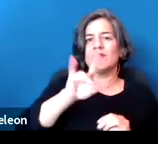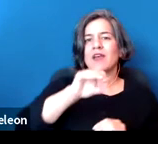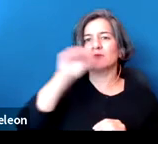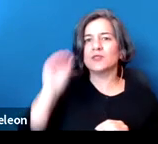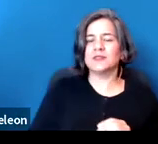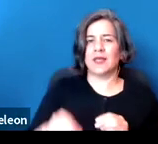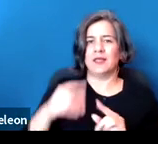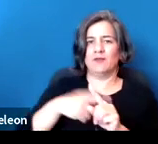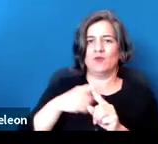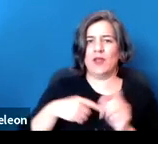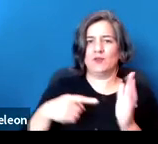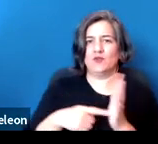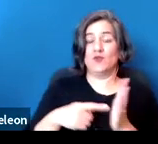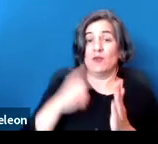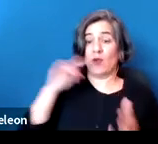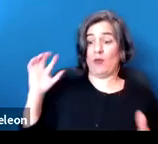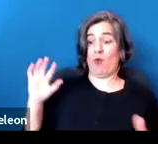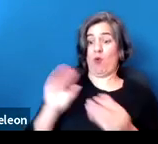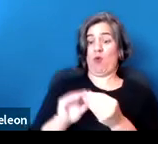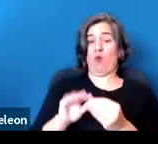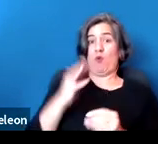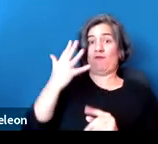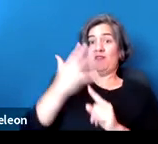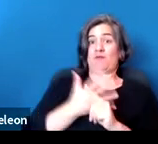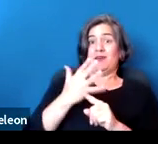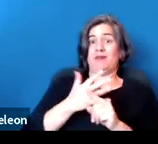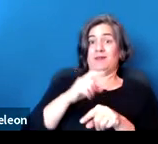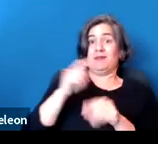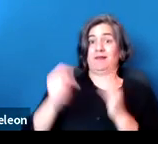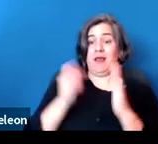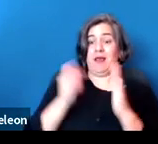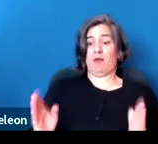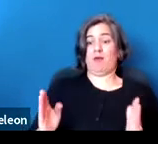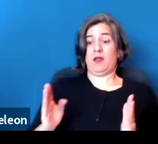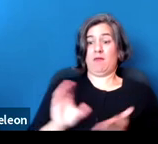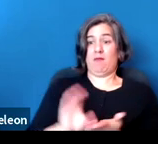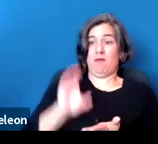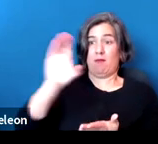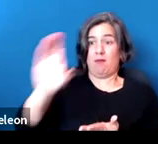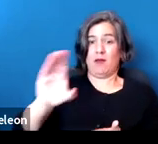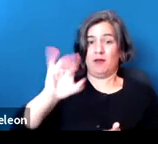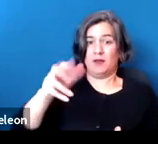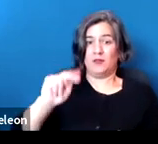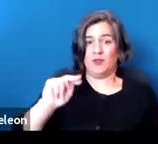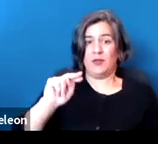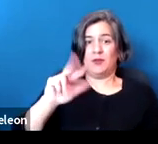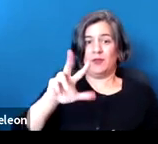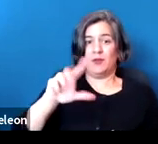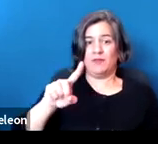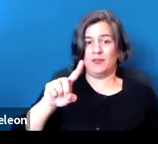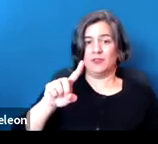for the entire five-month period by January 31, 2021.